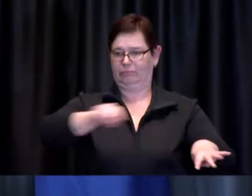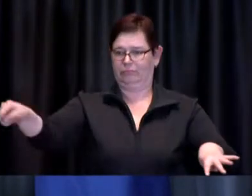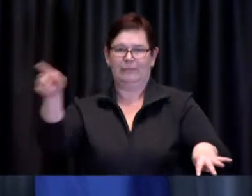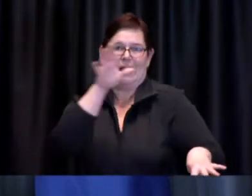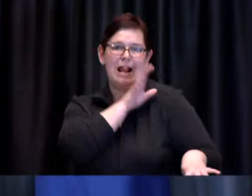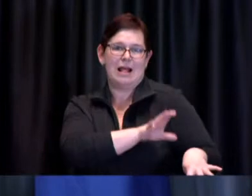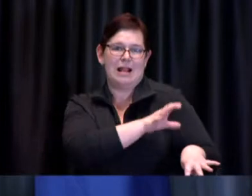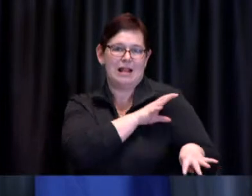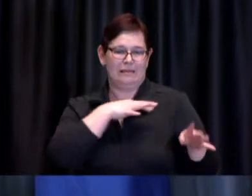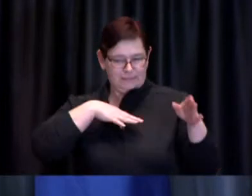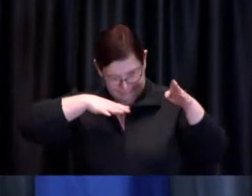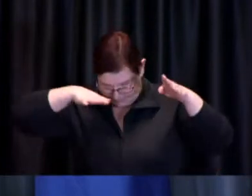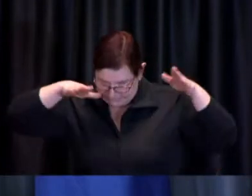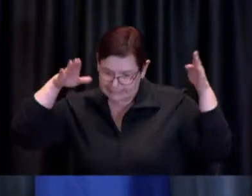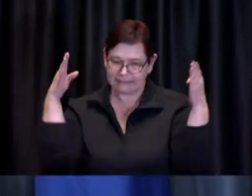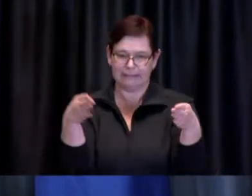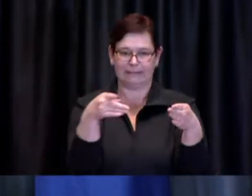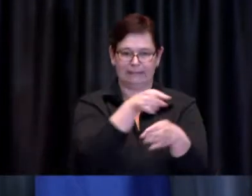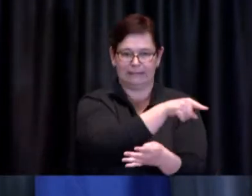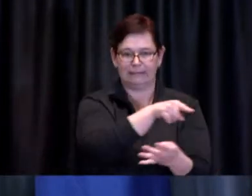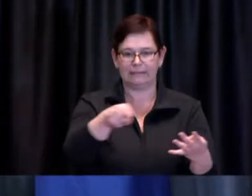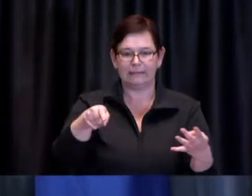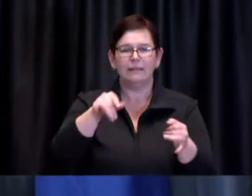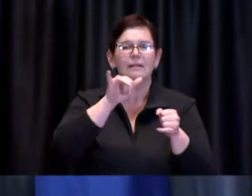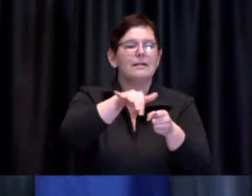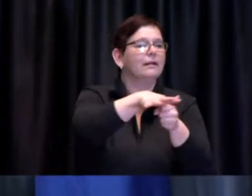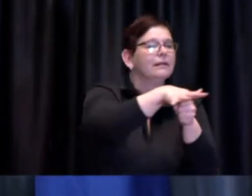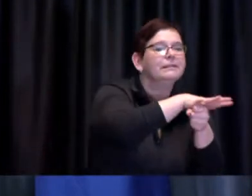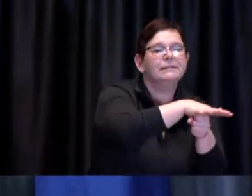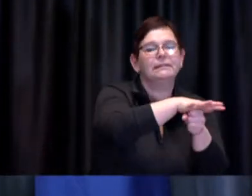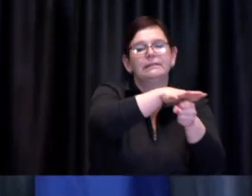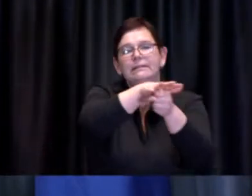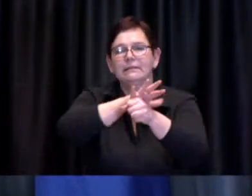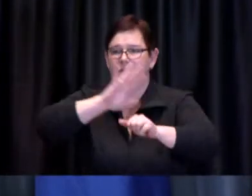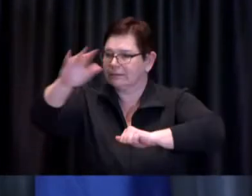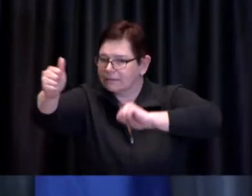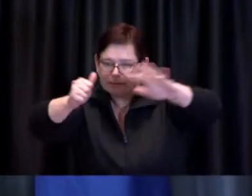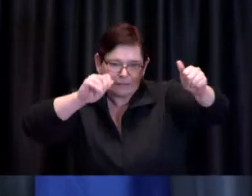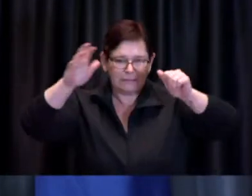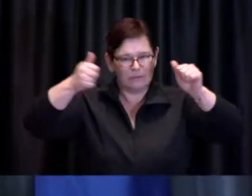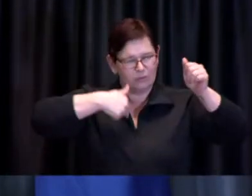in in various neighbourhoods around the city and and we've situated those to be as accessible